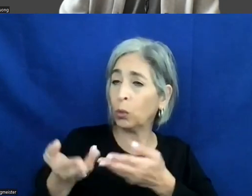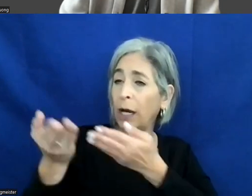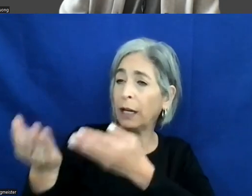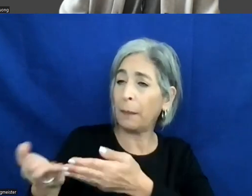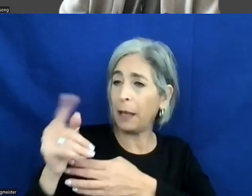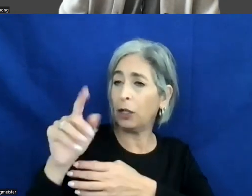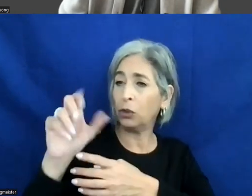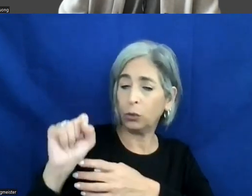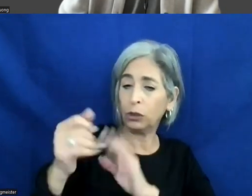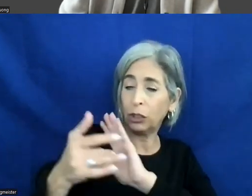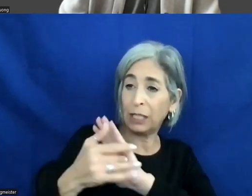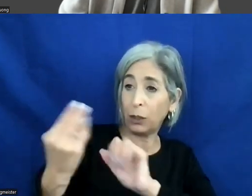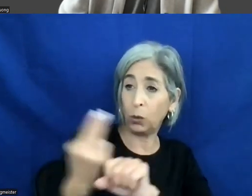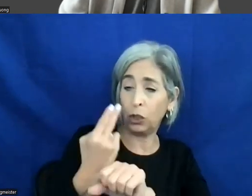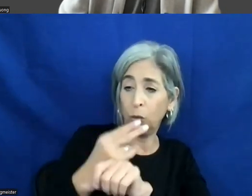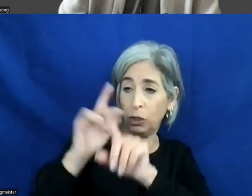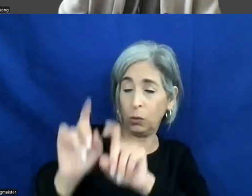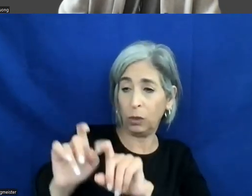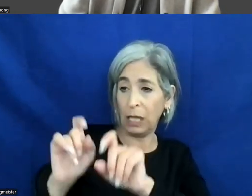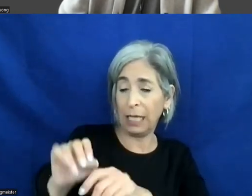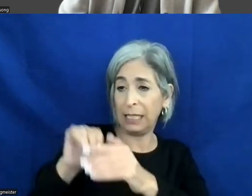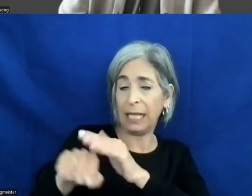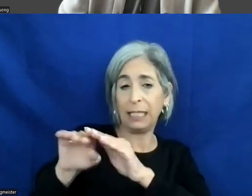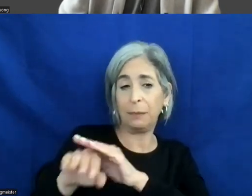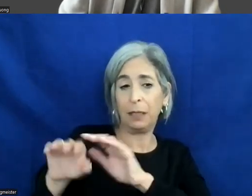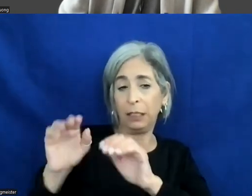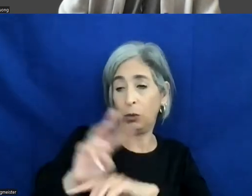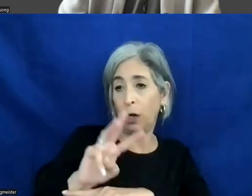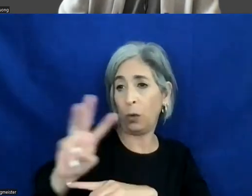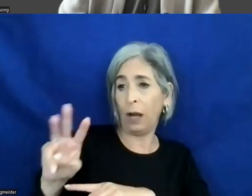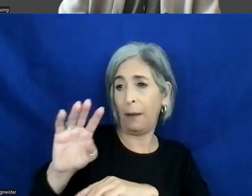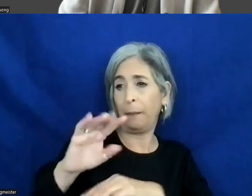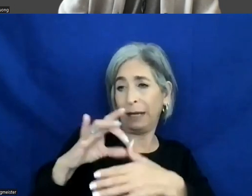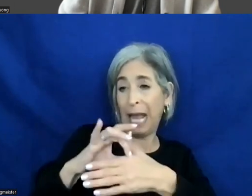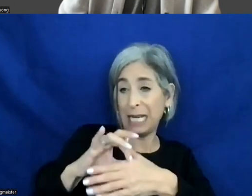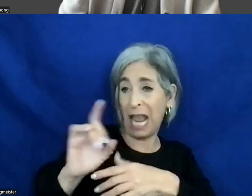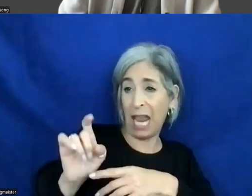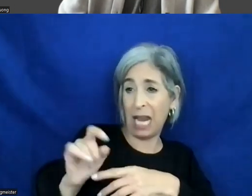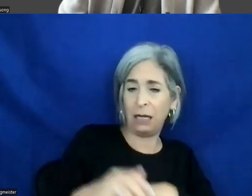tech to test the accessibility of our web content. >> LOYAL TRUONG: